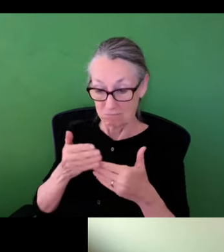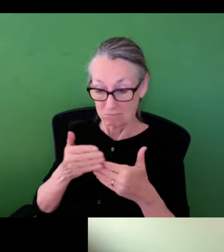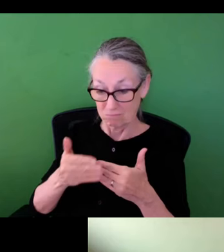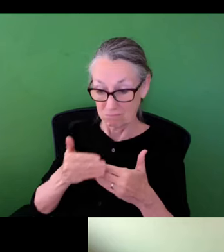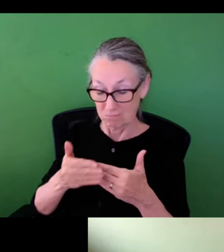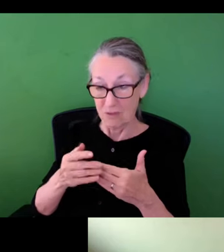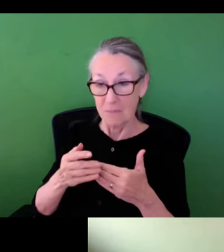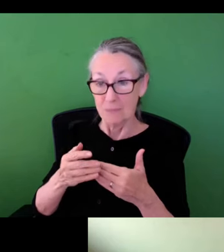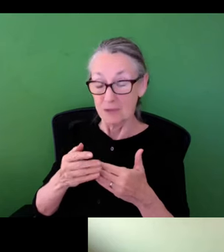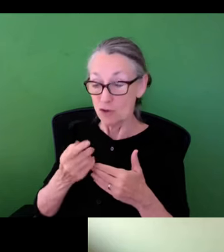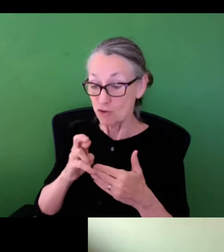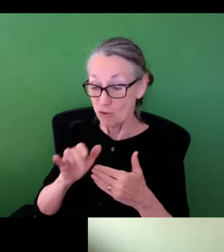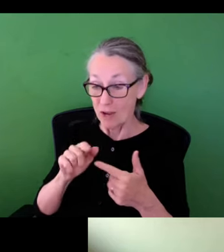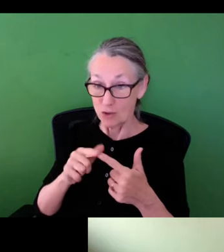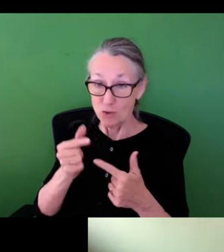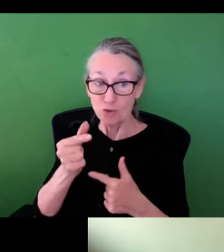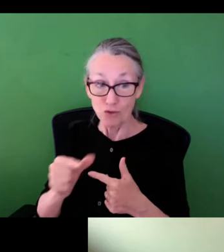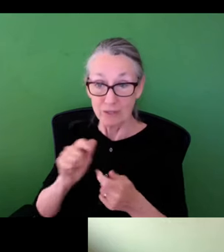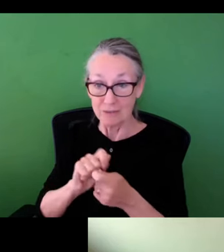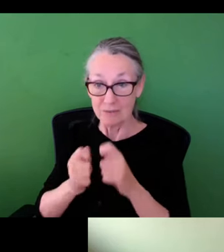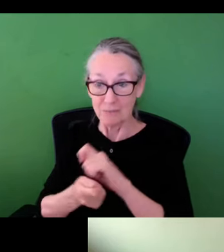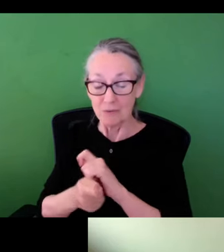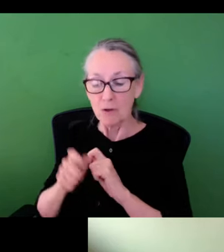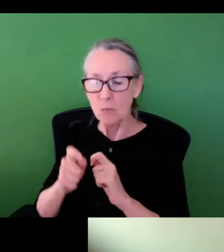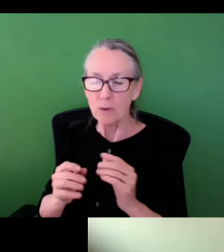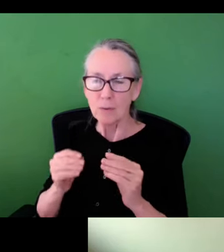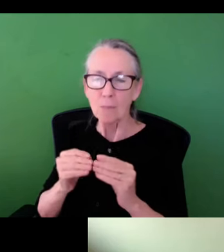both in terms of the short-term moving from